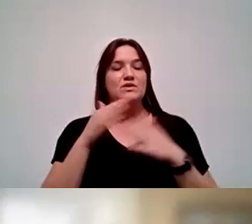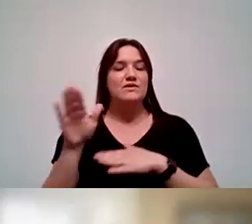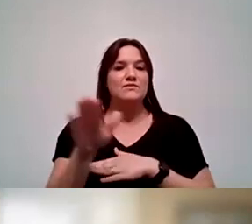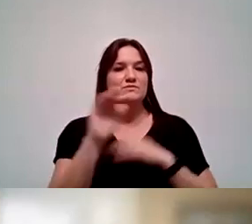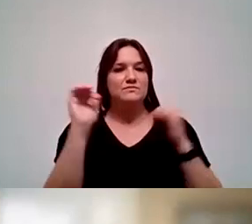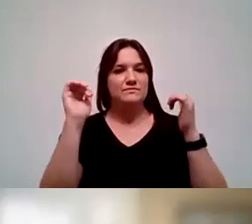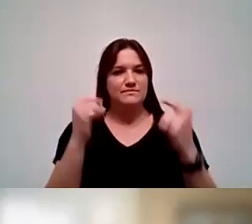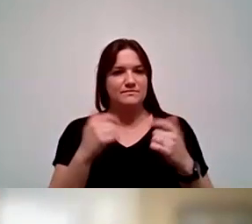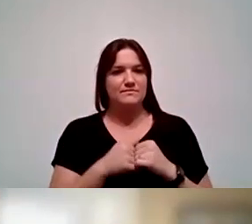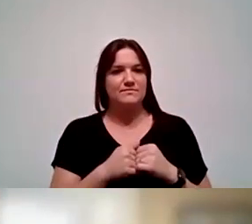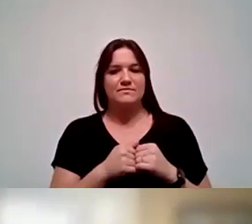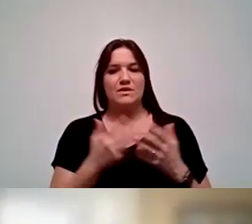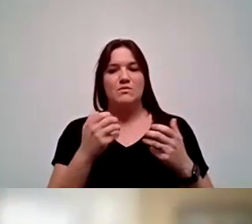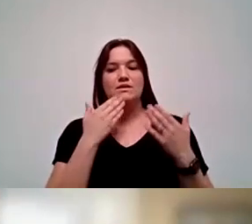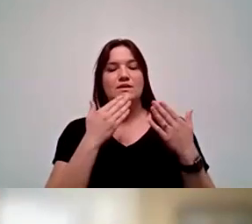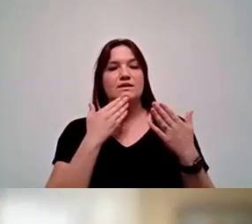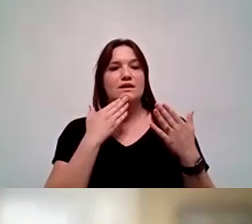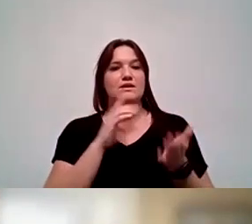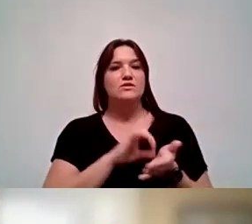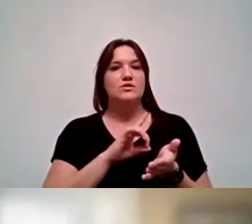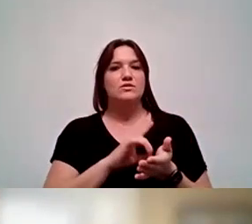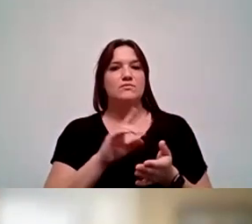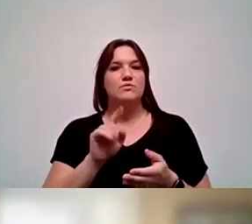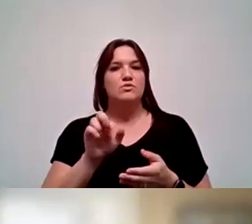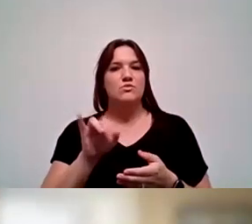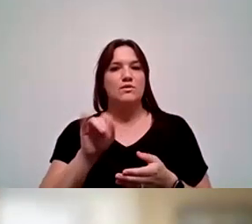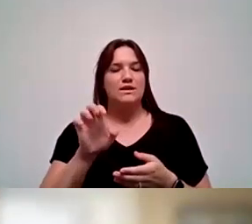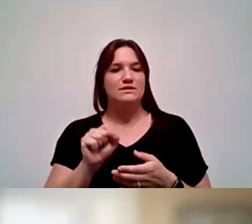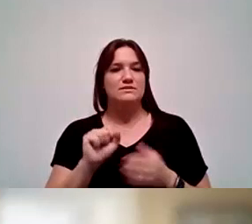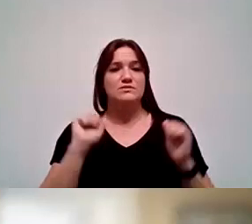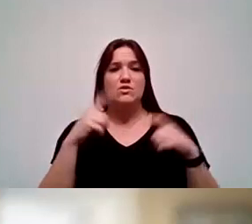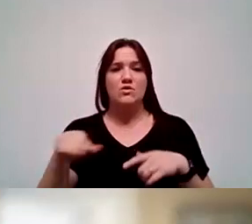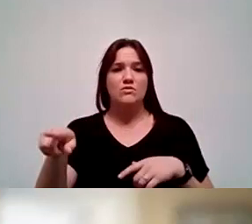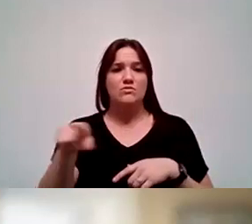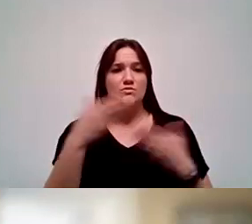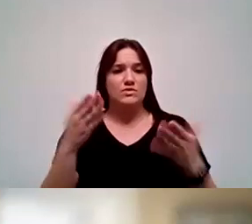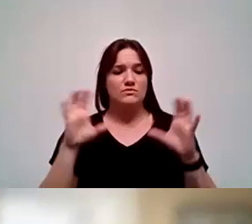And I'd like to thank Dr. Briones and everyone who's come together to put together